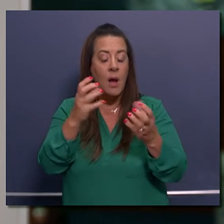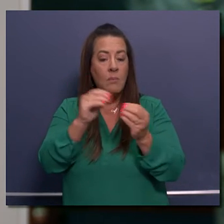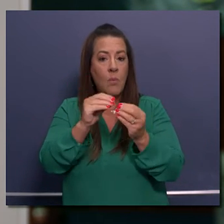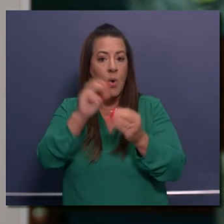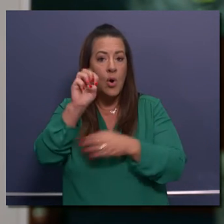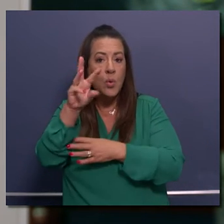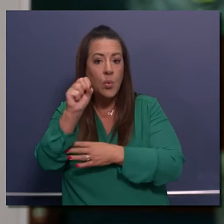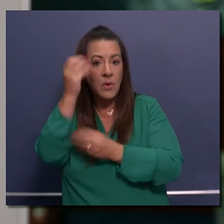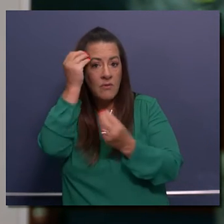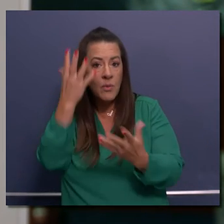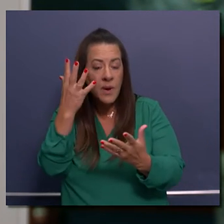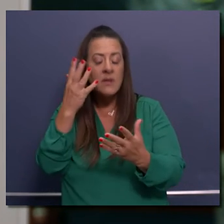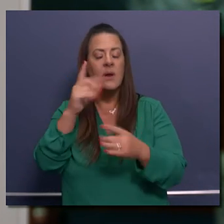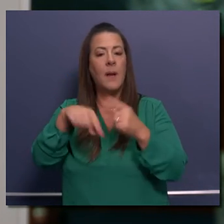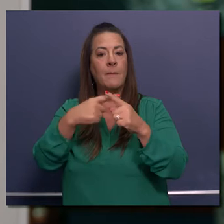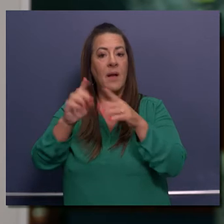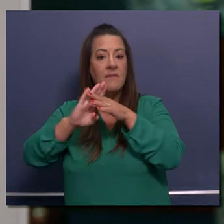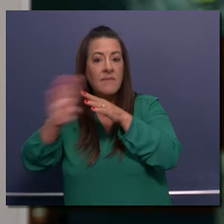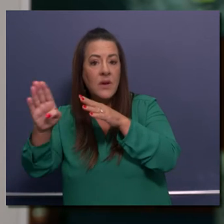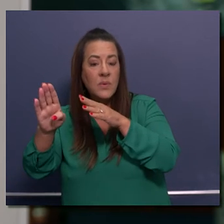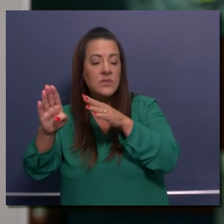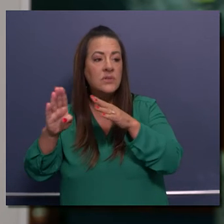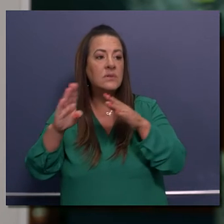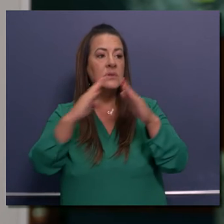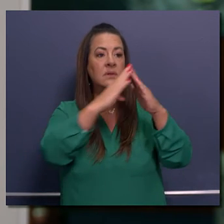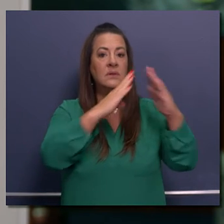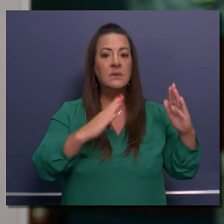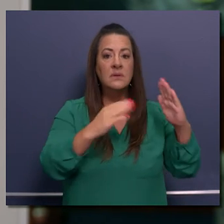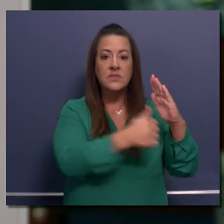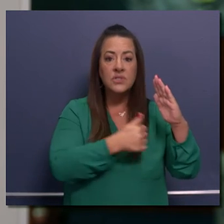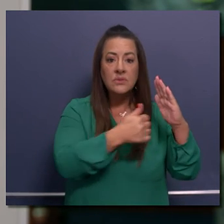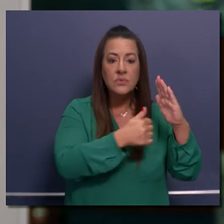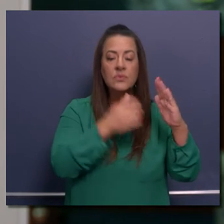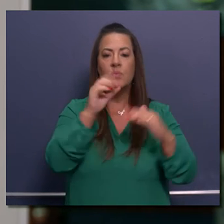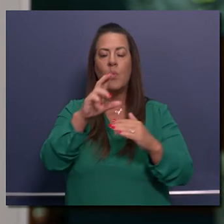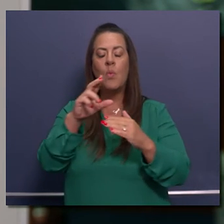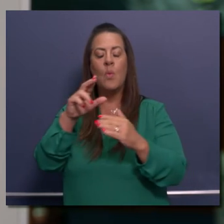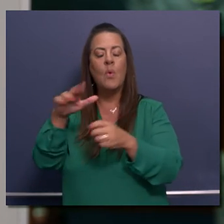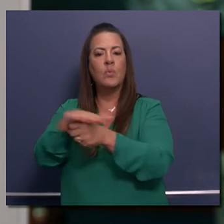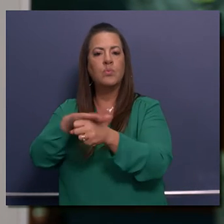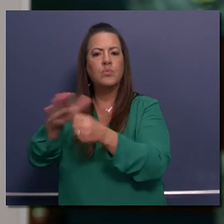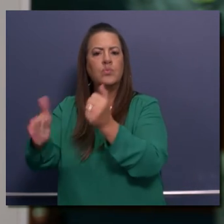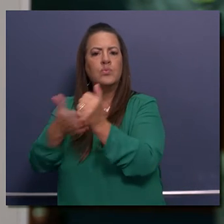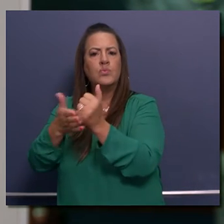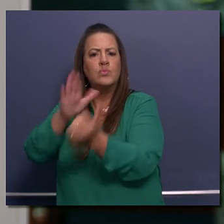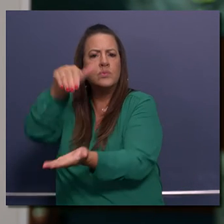information on evacuations, shelters, local assistance centers, and other resources,